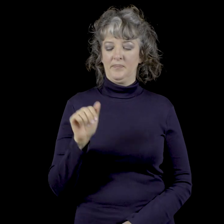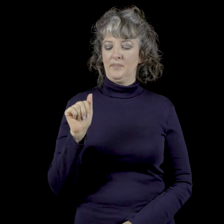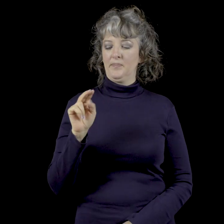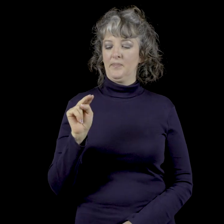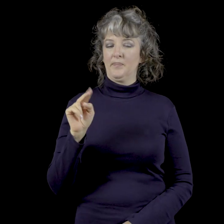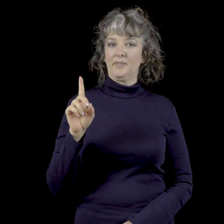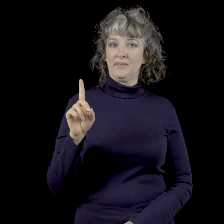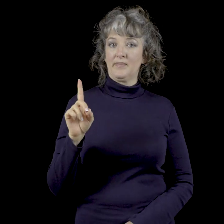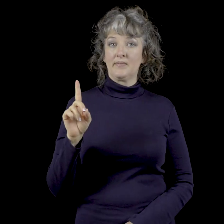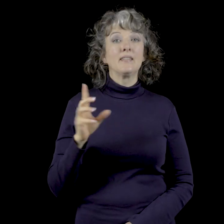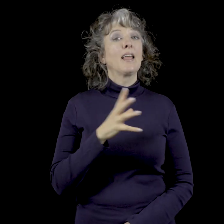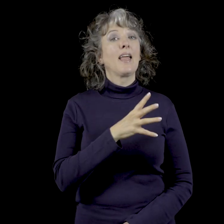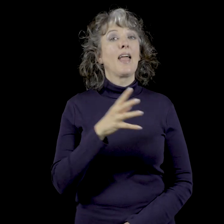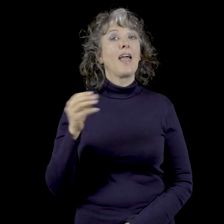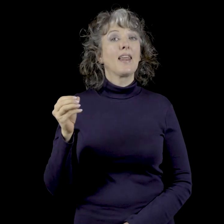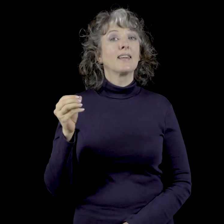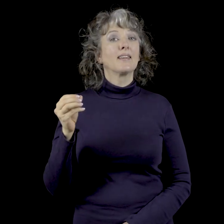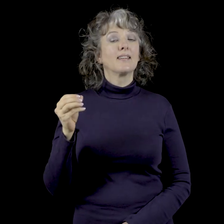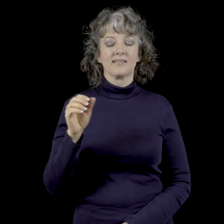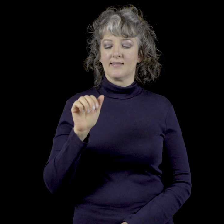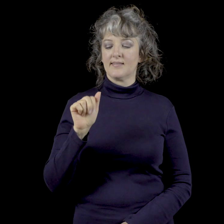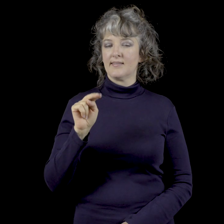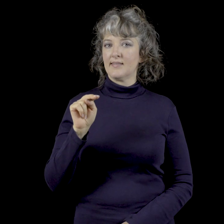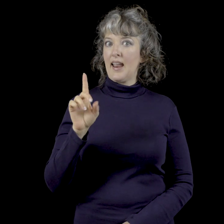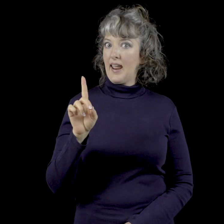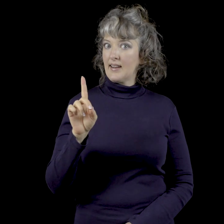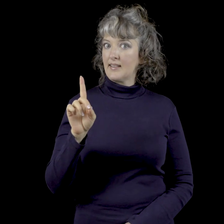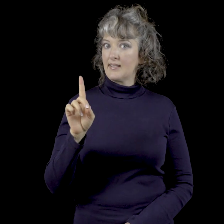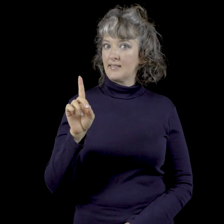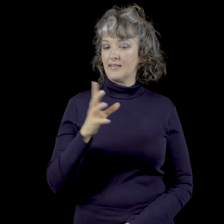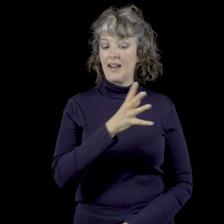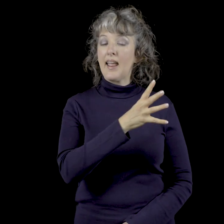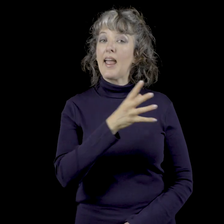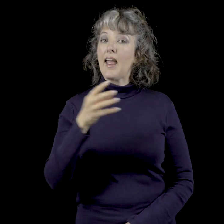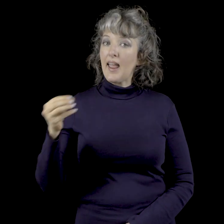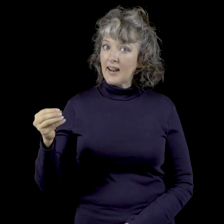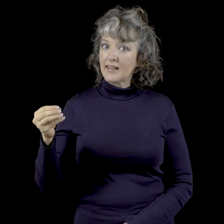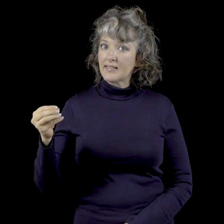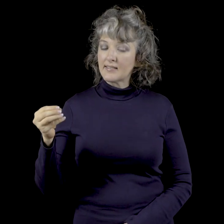A-N-D And